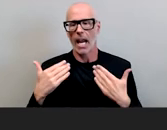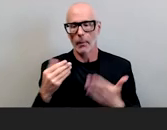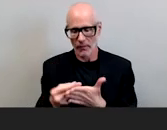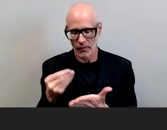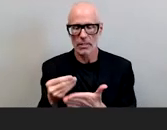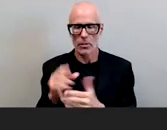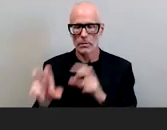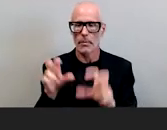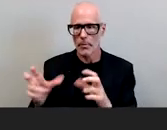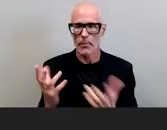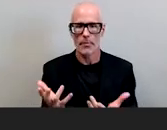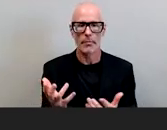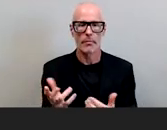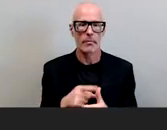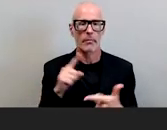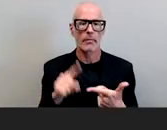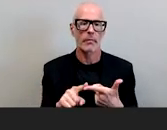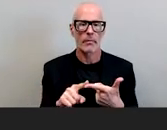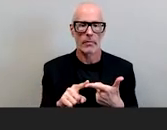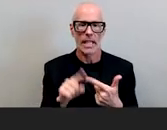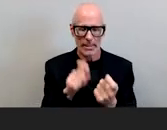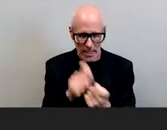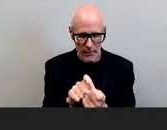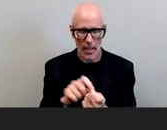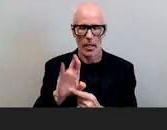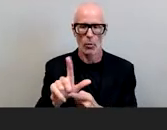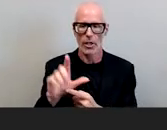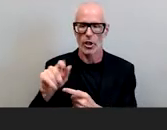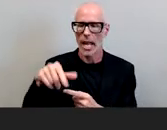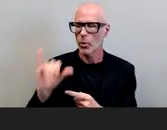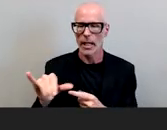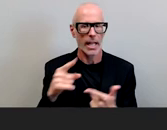requires reparations it requires specifying racial equity look let me just say one more time